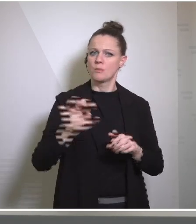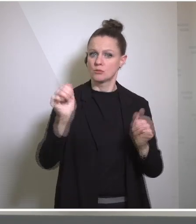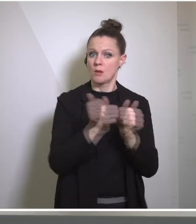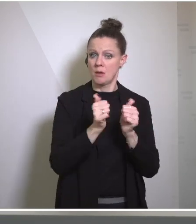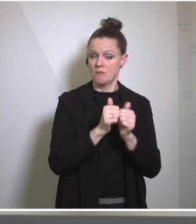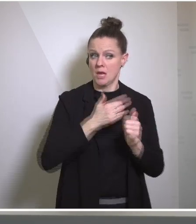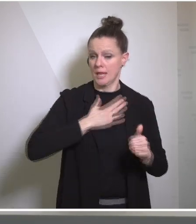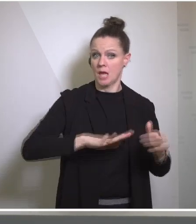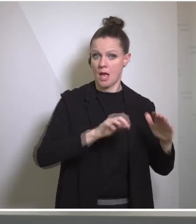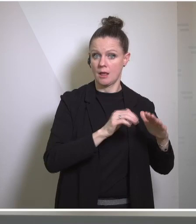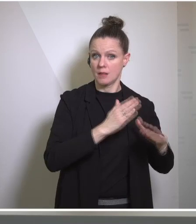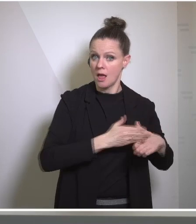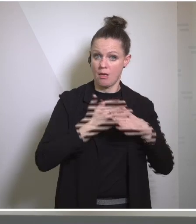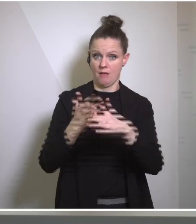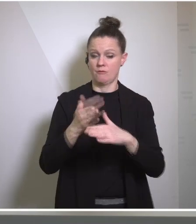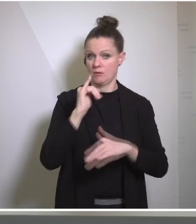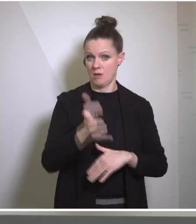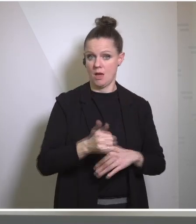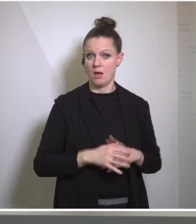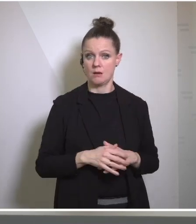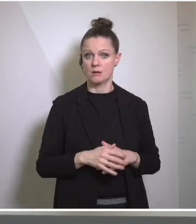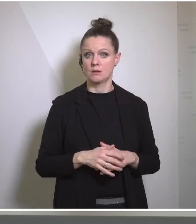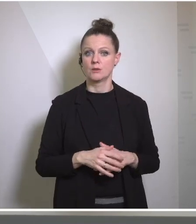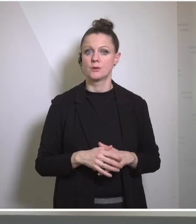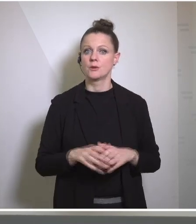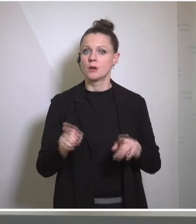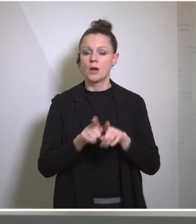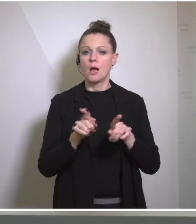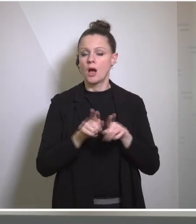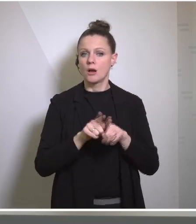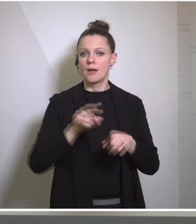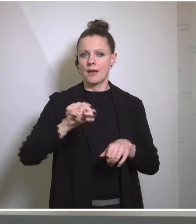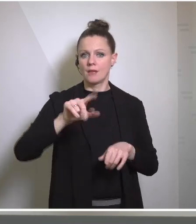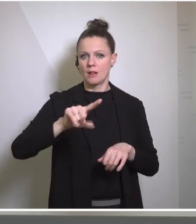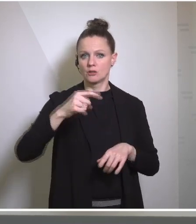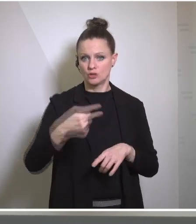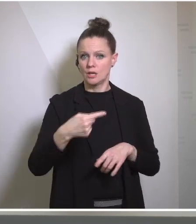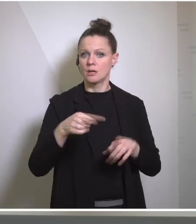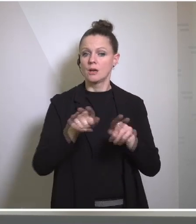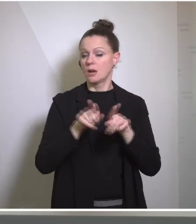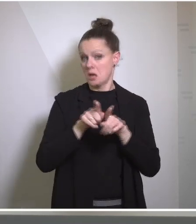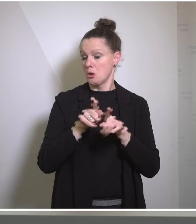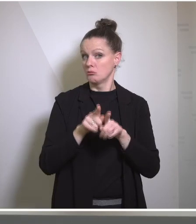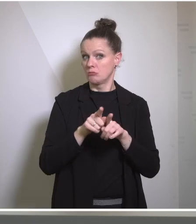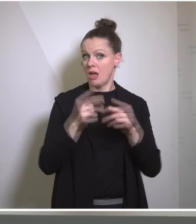And we have with LNG, liquefied natural gas. We'll continue to do that. The other thing that's,